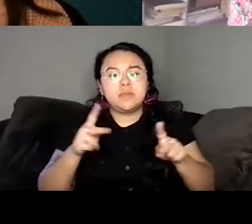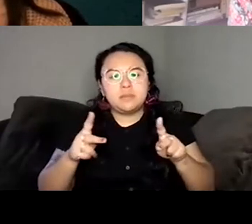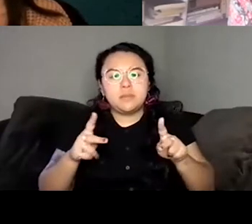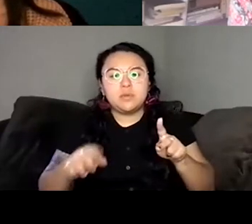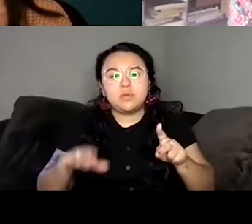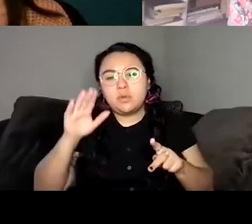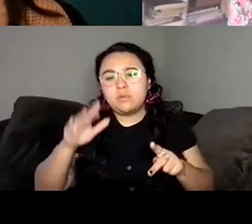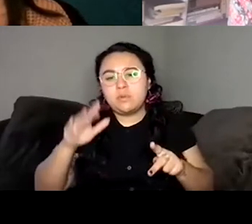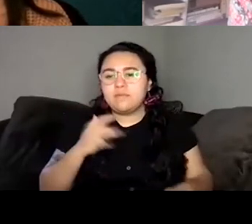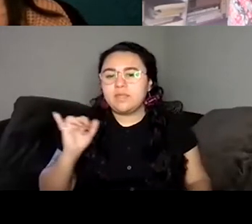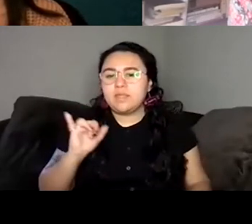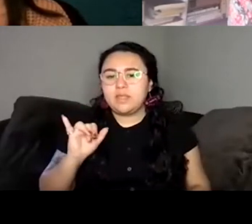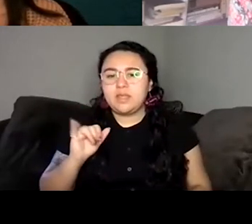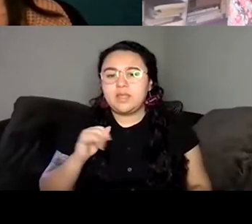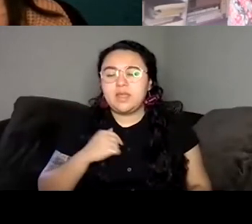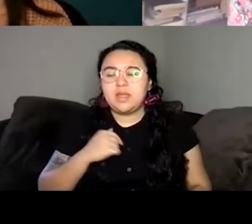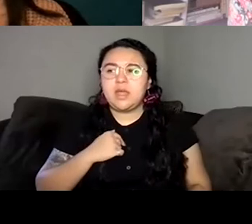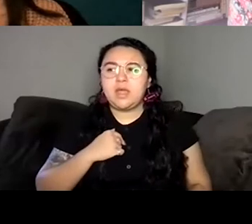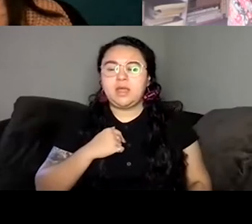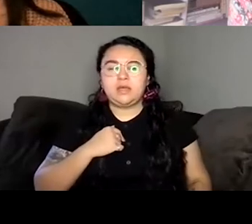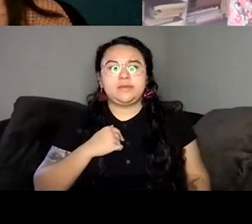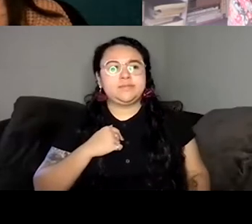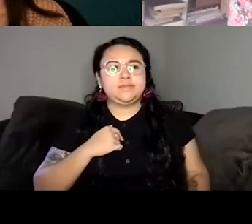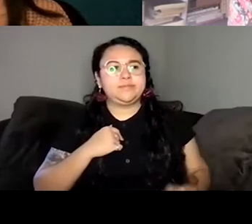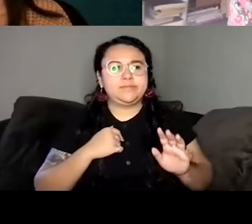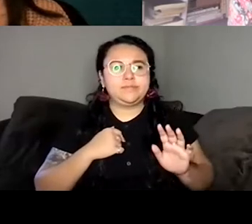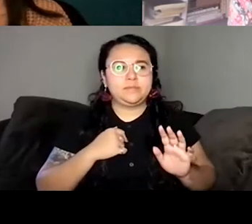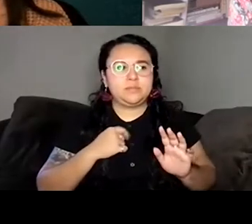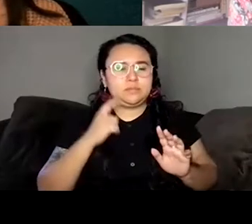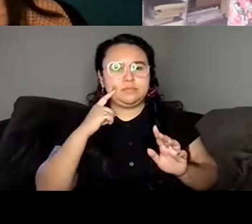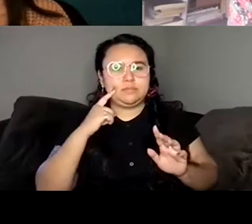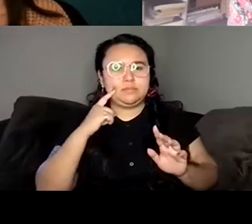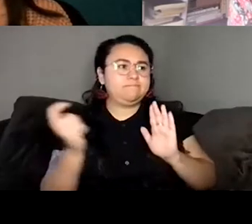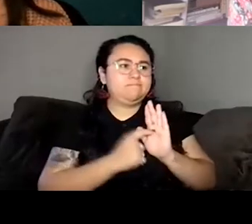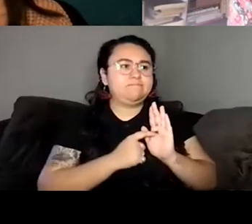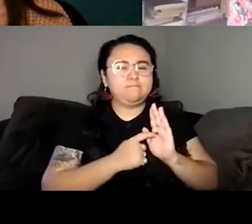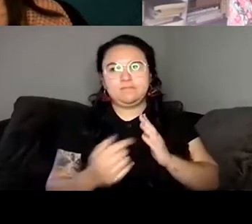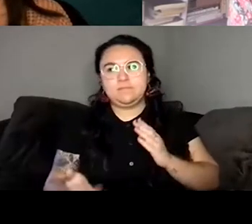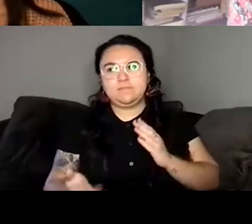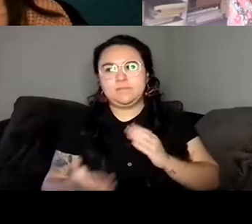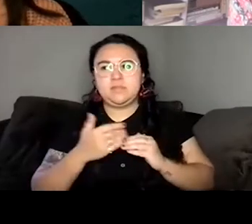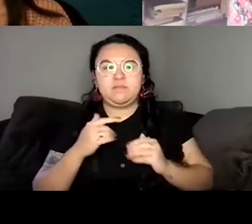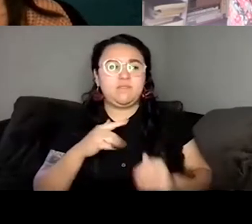like they stick out in their setting or they're the only one they feel like constantly, you